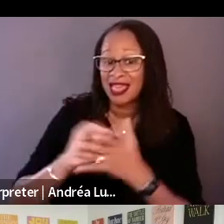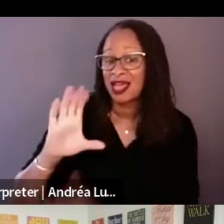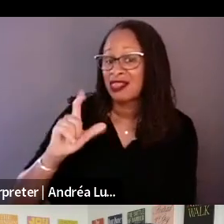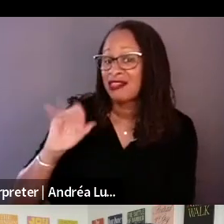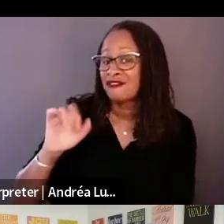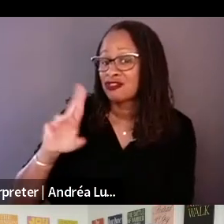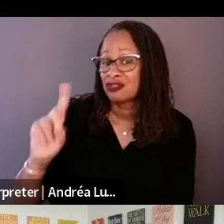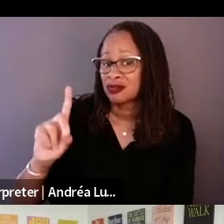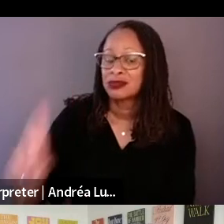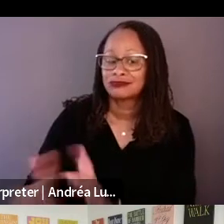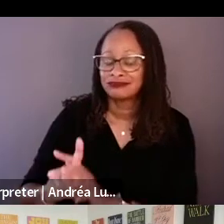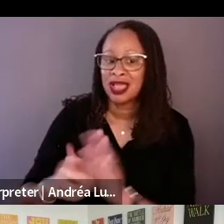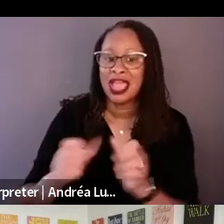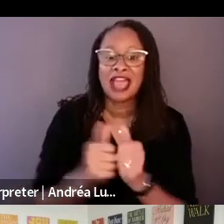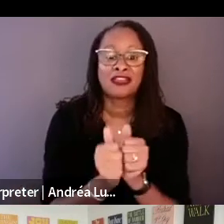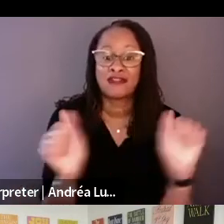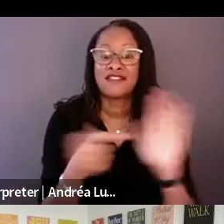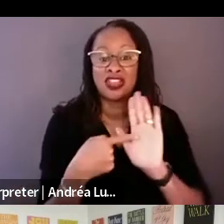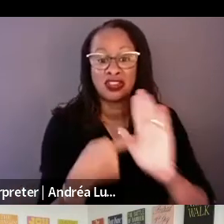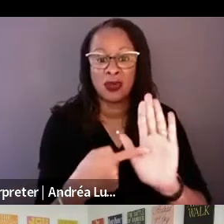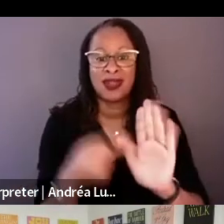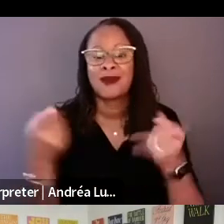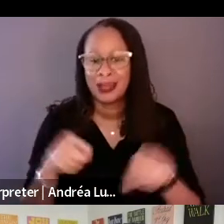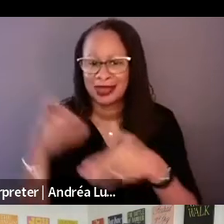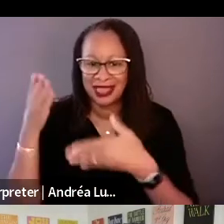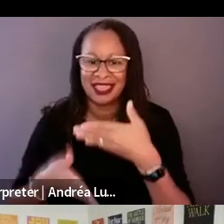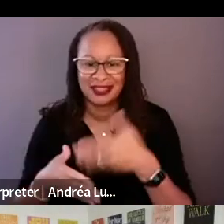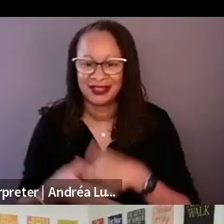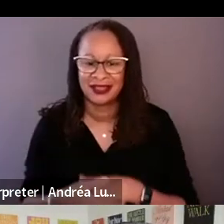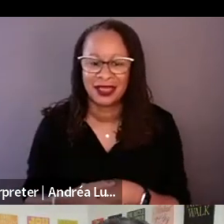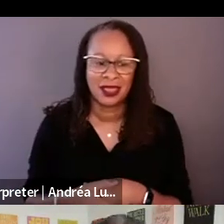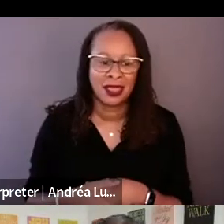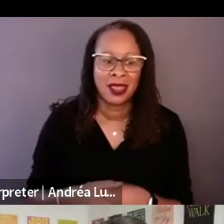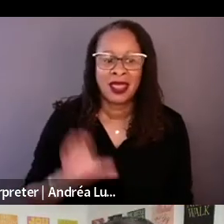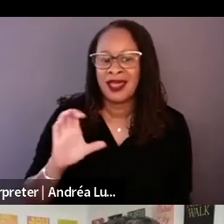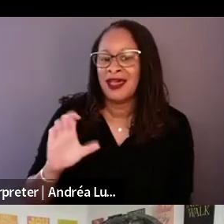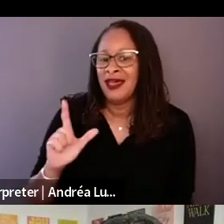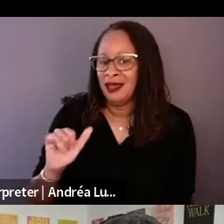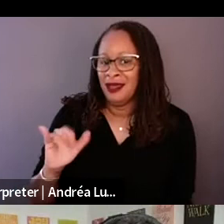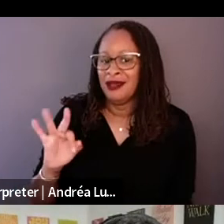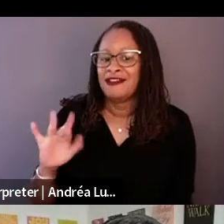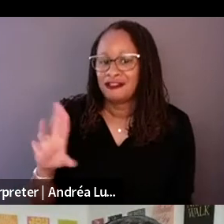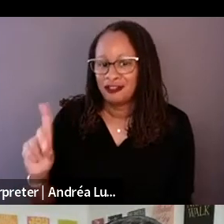The idea of Clifford thank God that Johnny and Daniel found him, and my hope was just that I hope